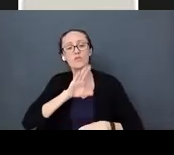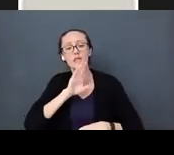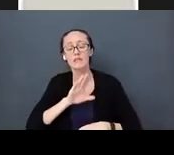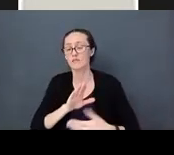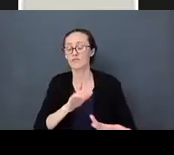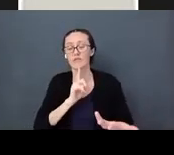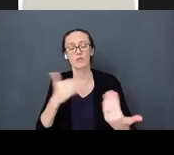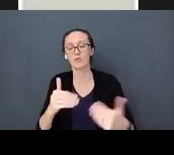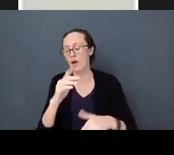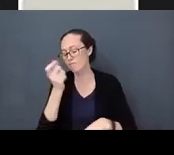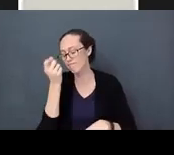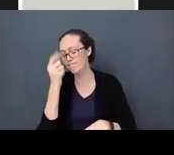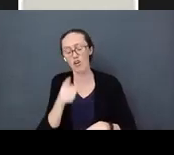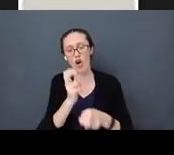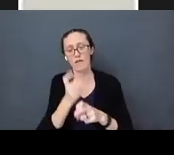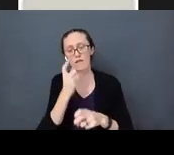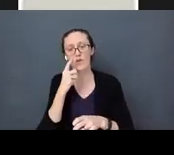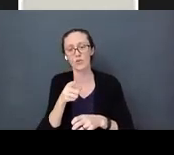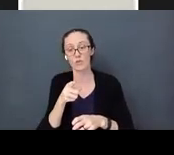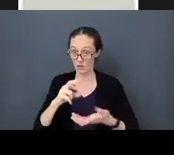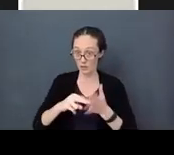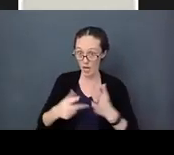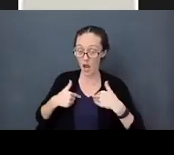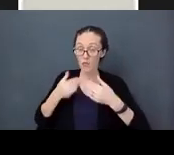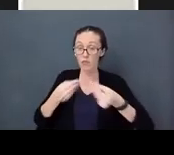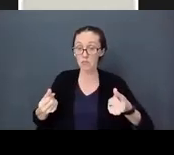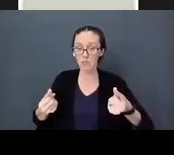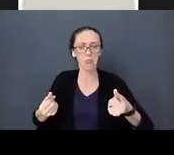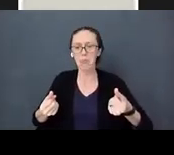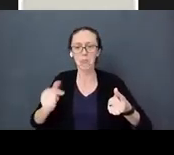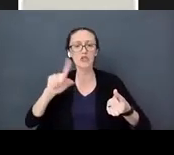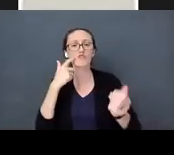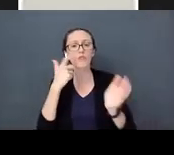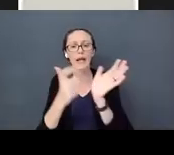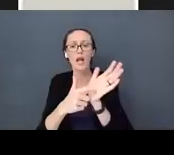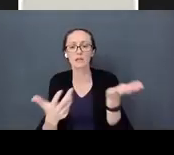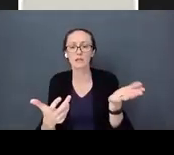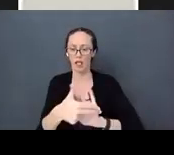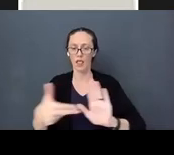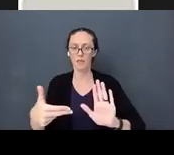it. You just have to recognize it. Recognition and labeling of emotions build those brain